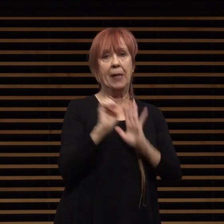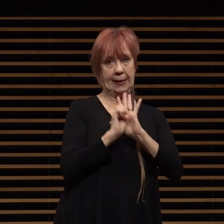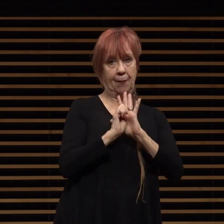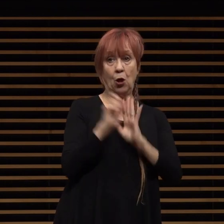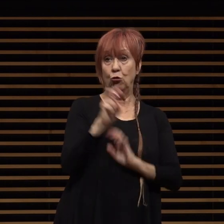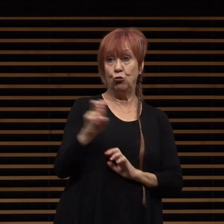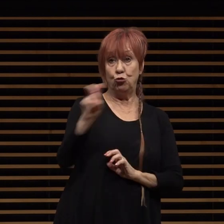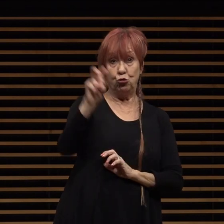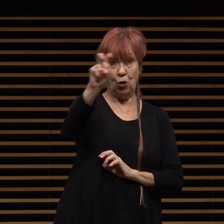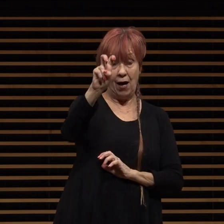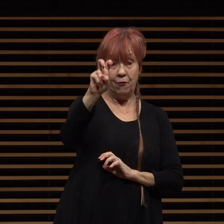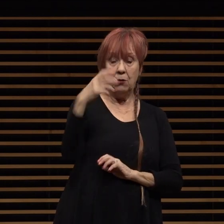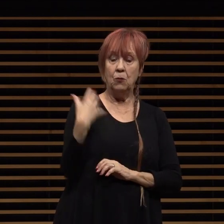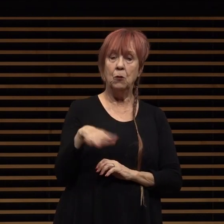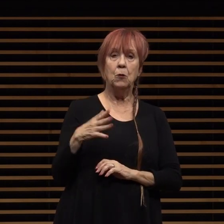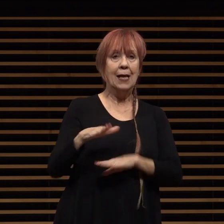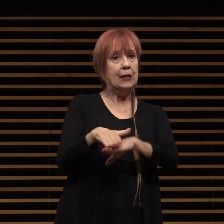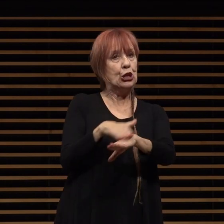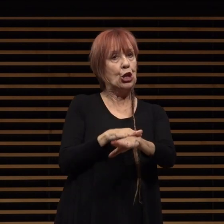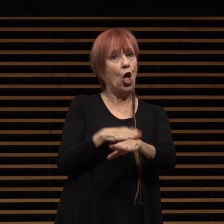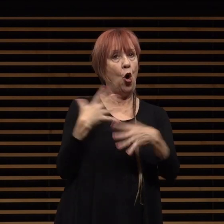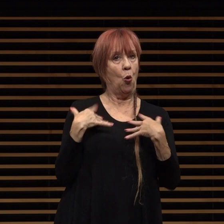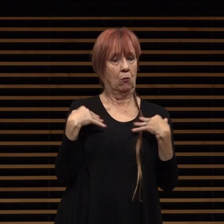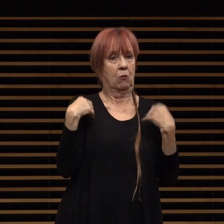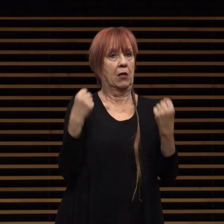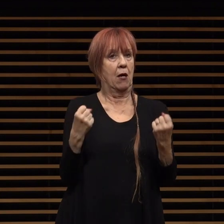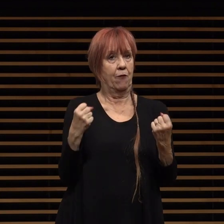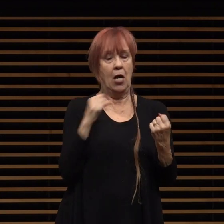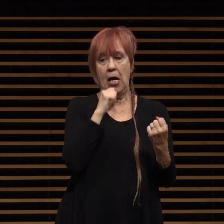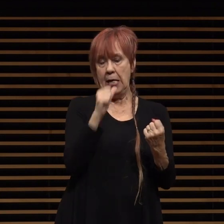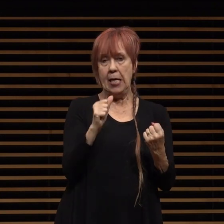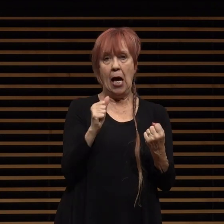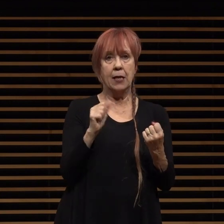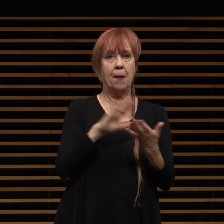expecting a slower recovery and will not